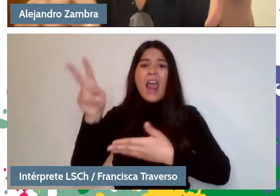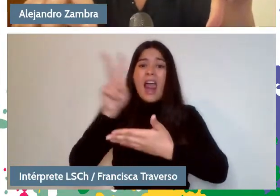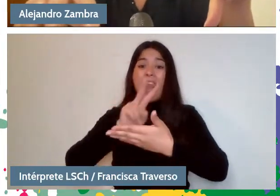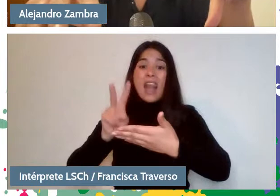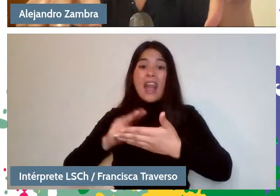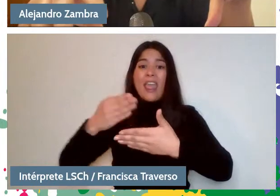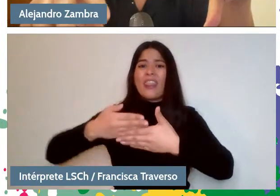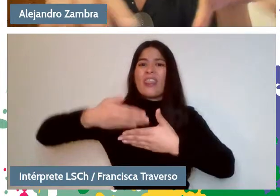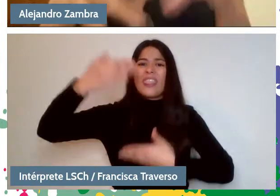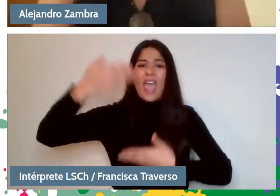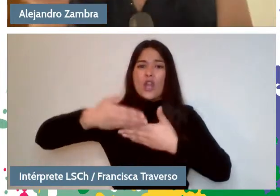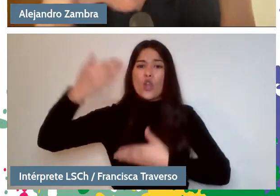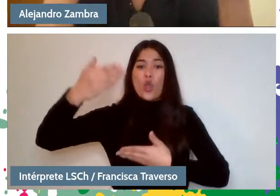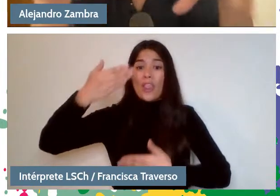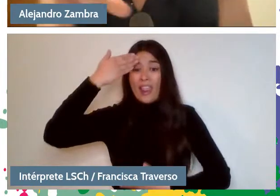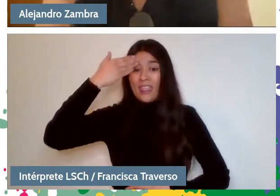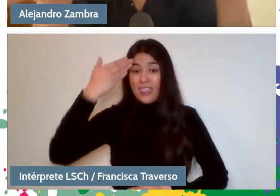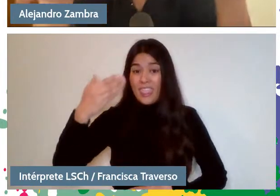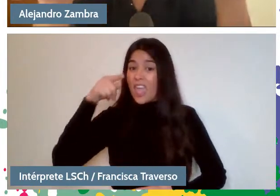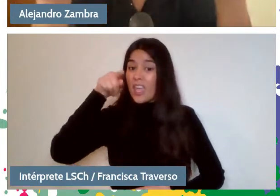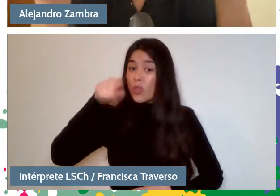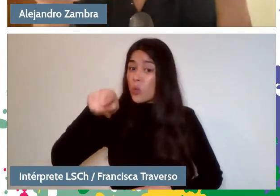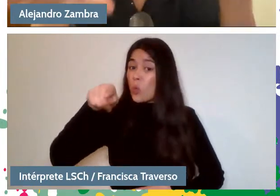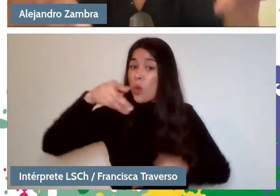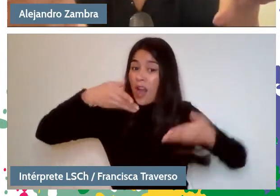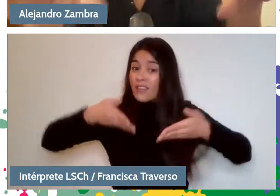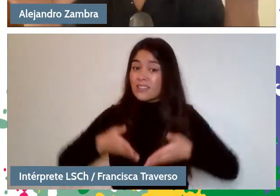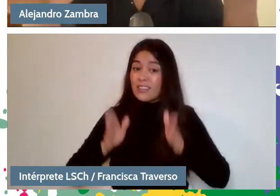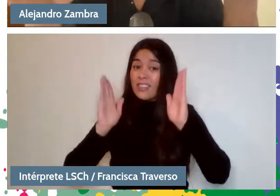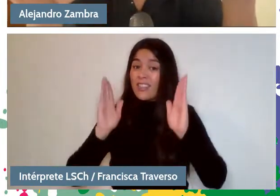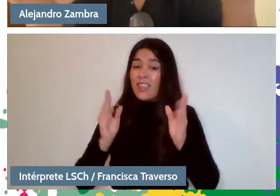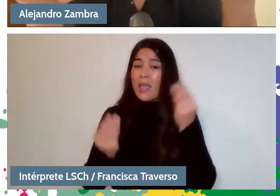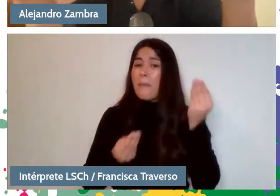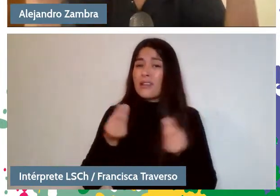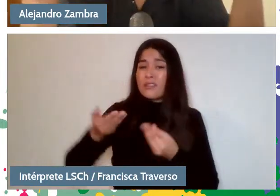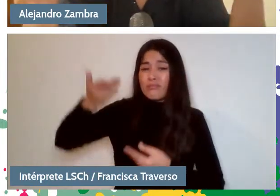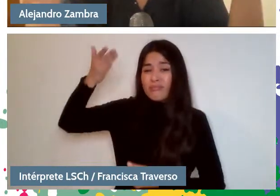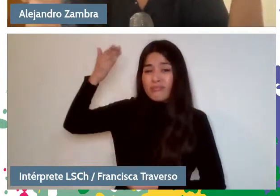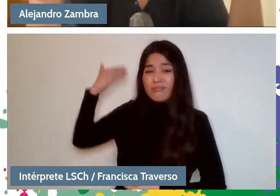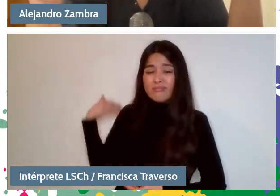Then, from that, answer some questions and from that experience